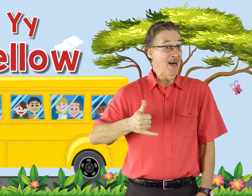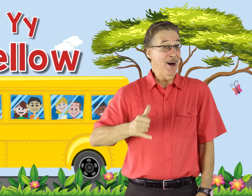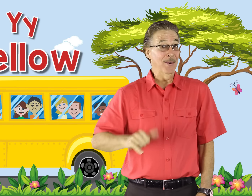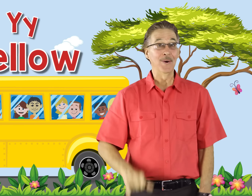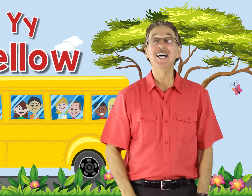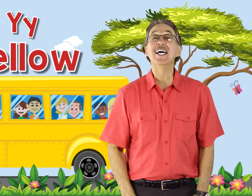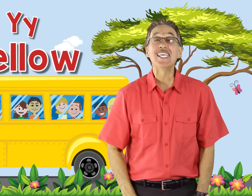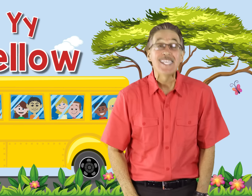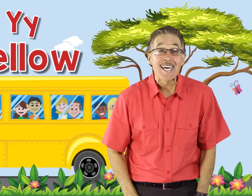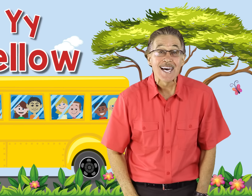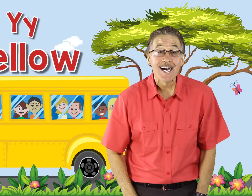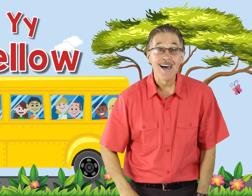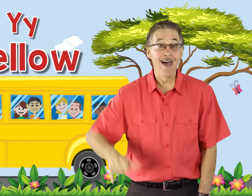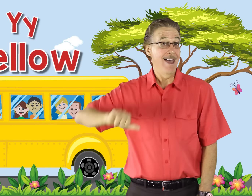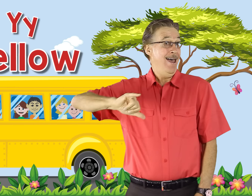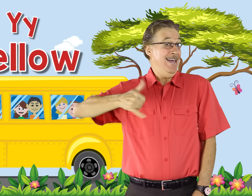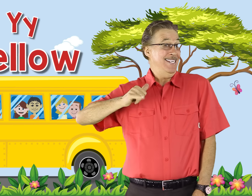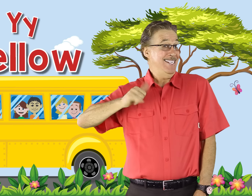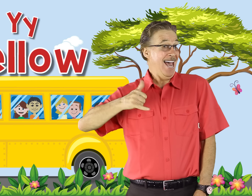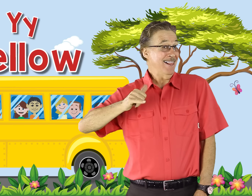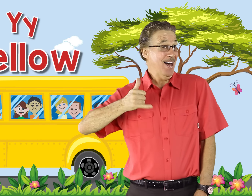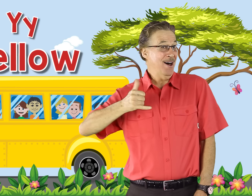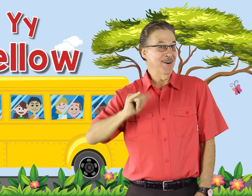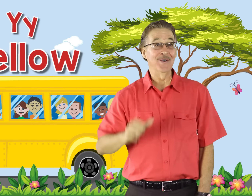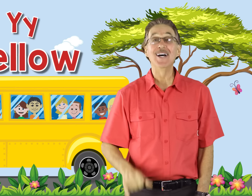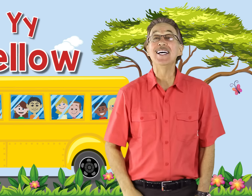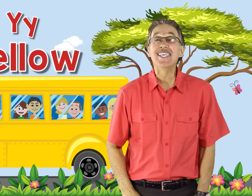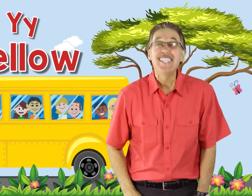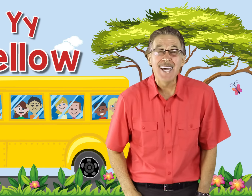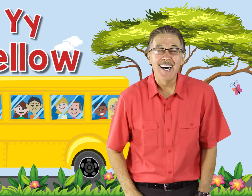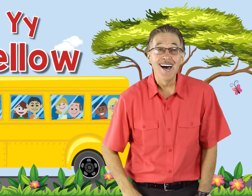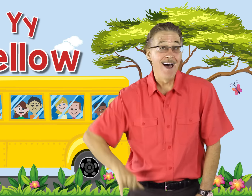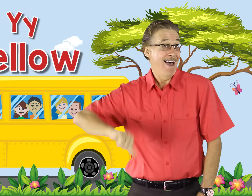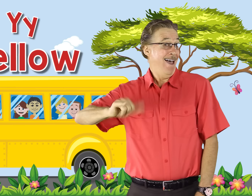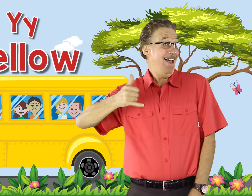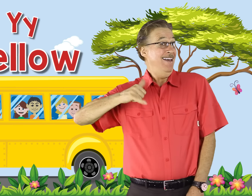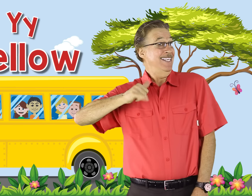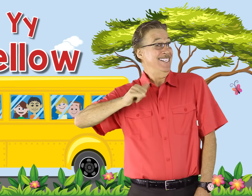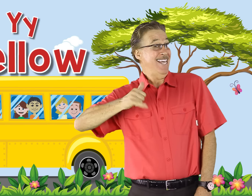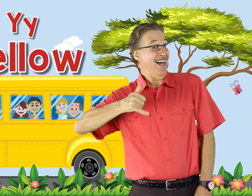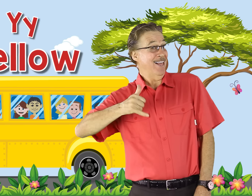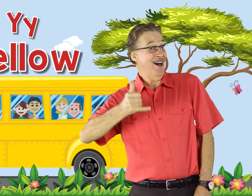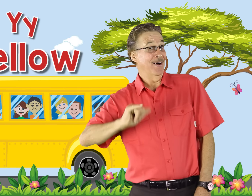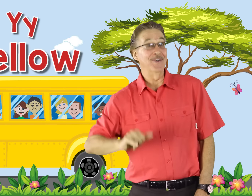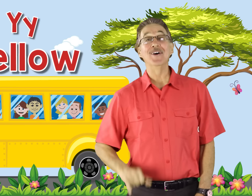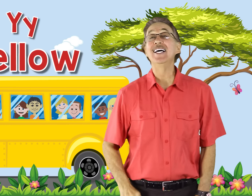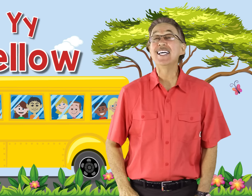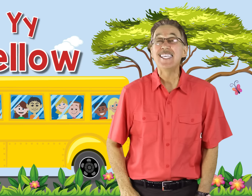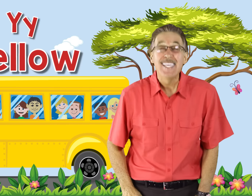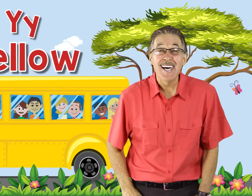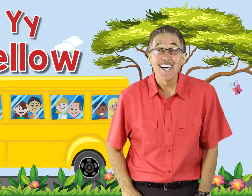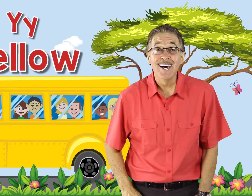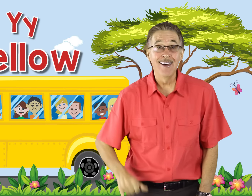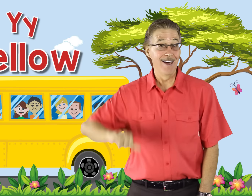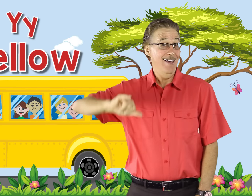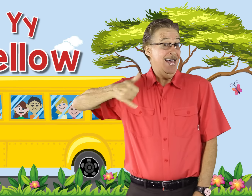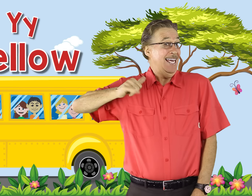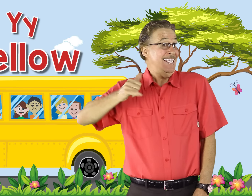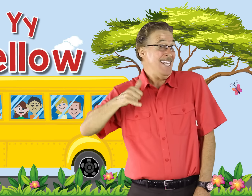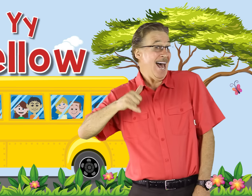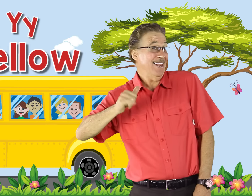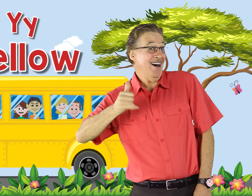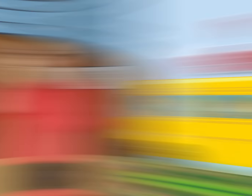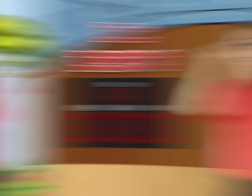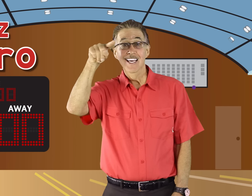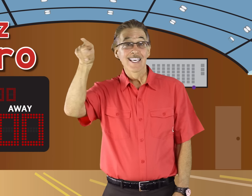/y/ yellow /y/ yellow /y/ yellow